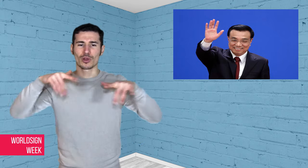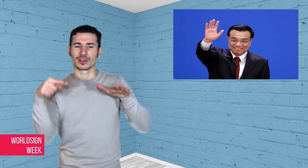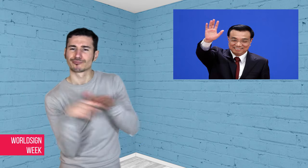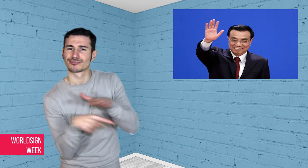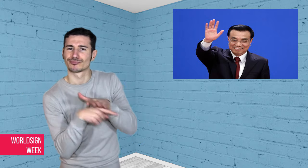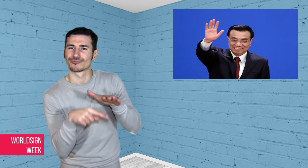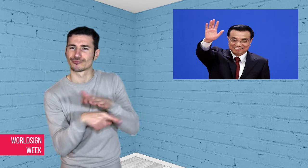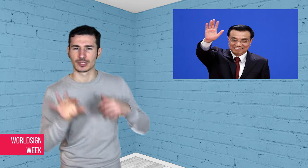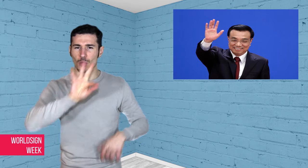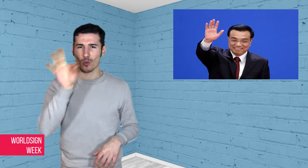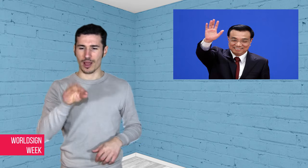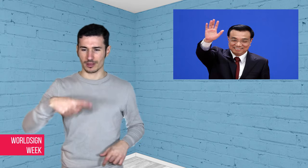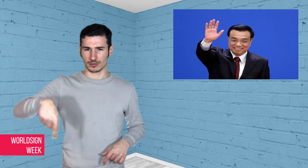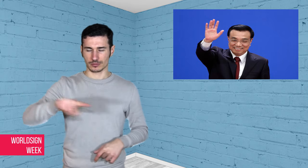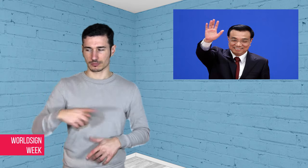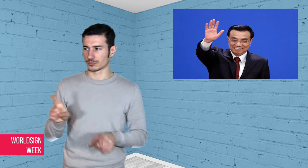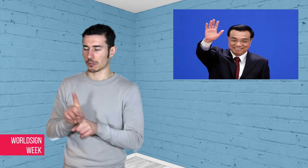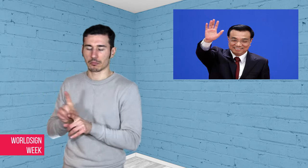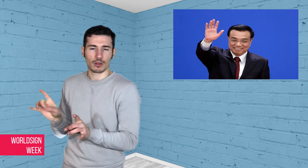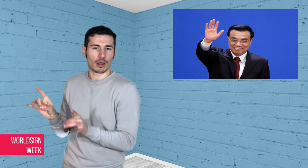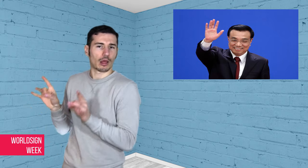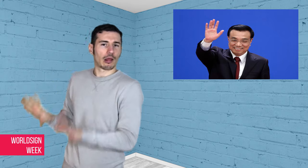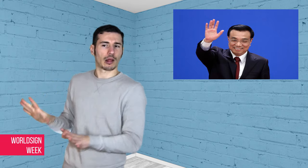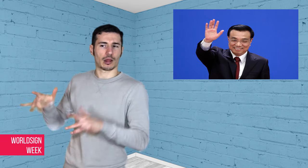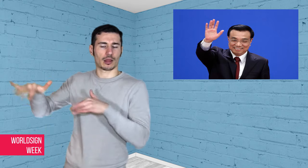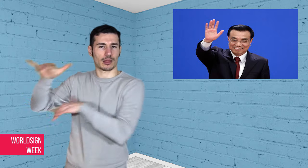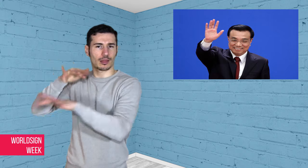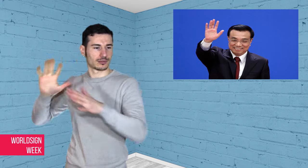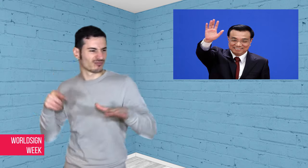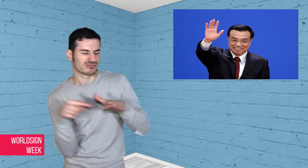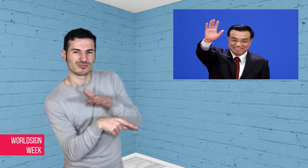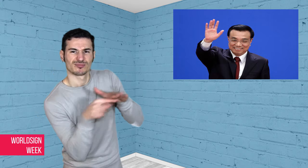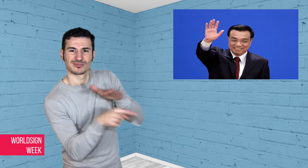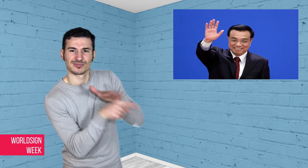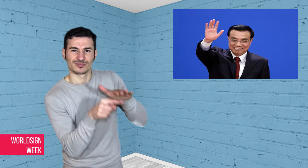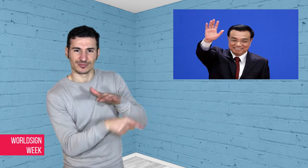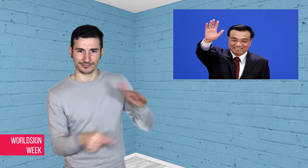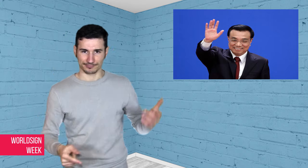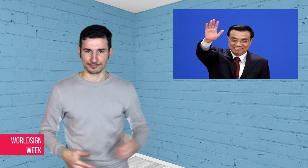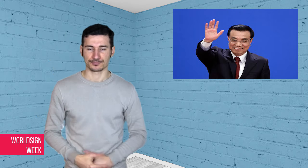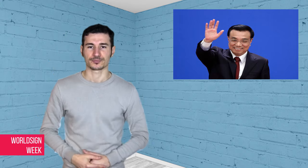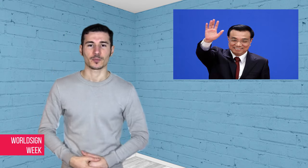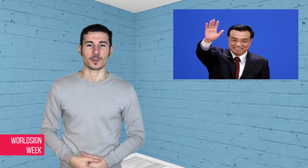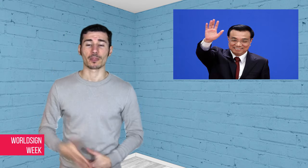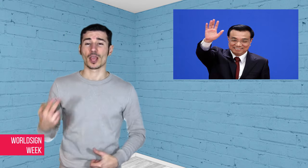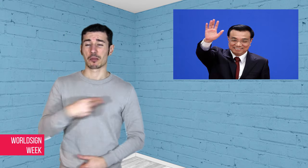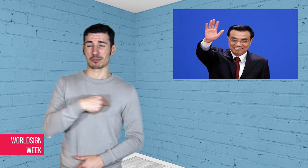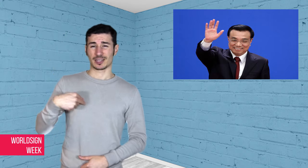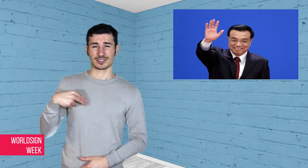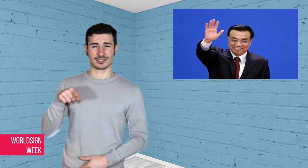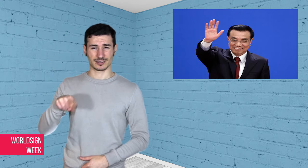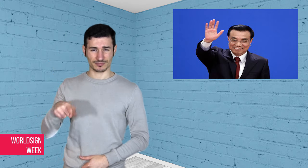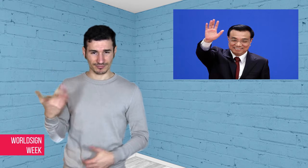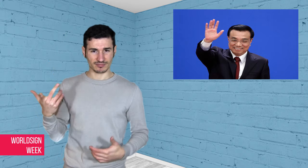pollution. Beijing also had struggled with tense political situations